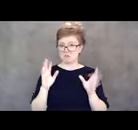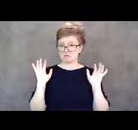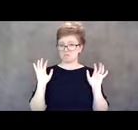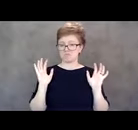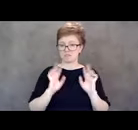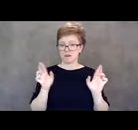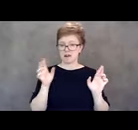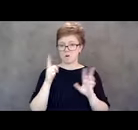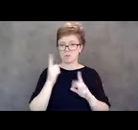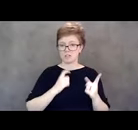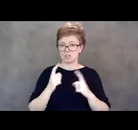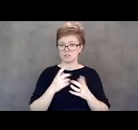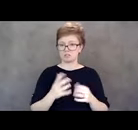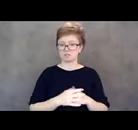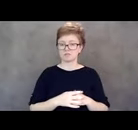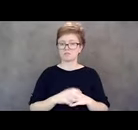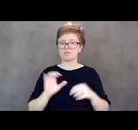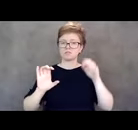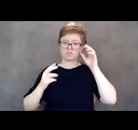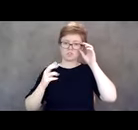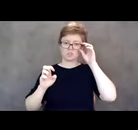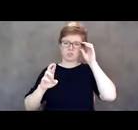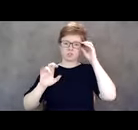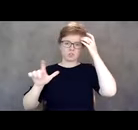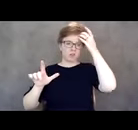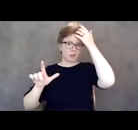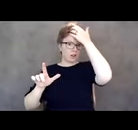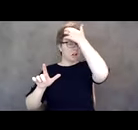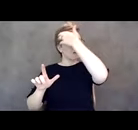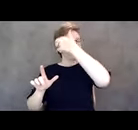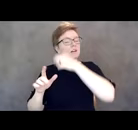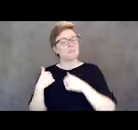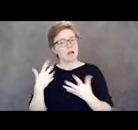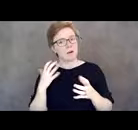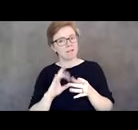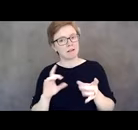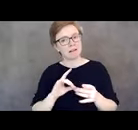The only thing I wanna add, Emily, is that you're extremely humble and so very gracious.